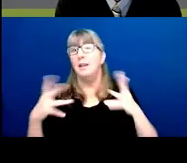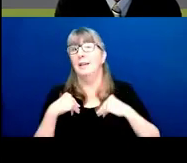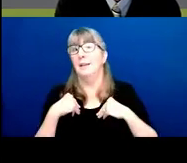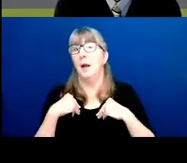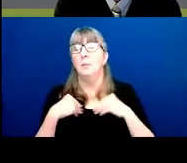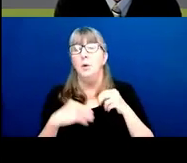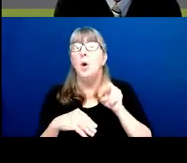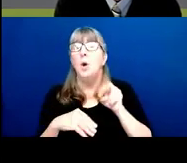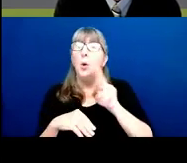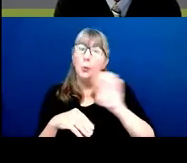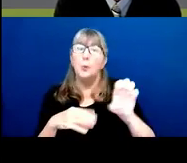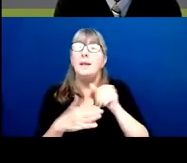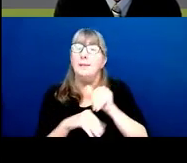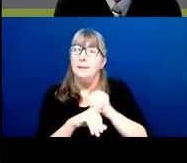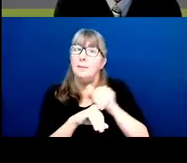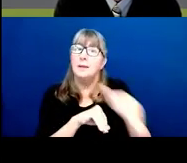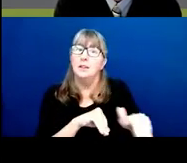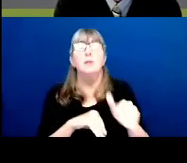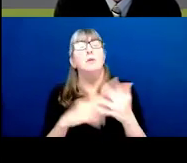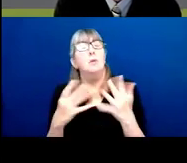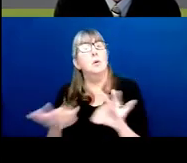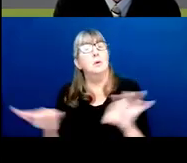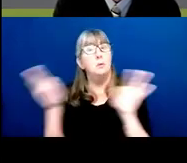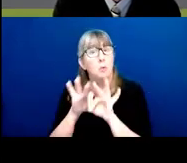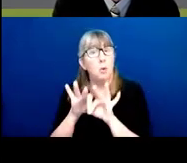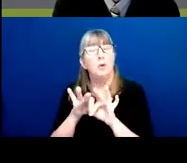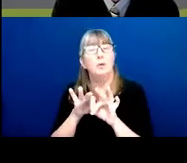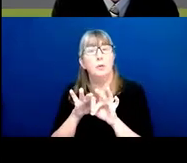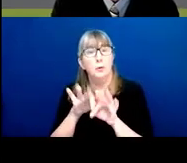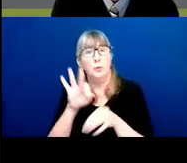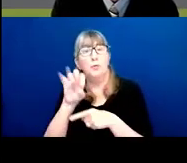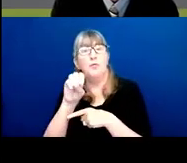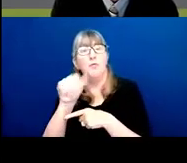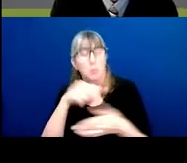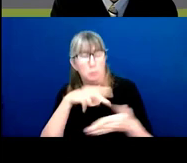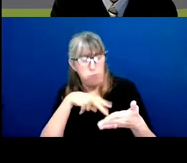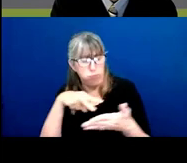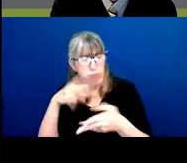so it's really important to read the FOA carefully to be sure